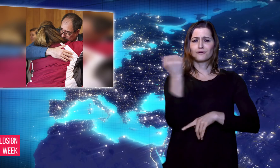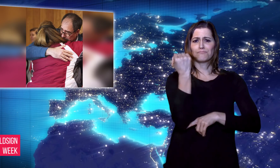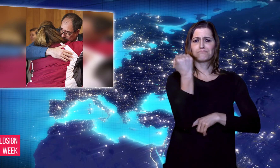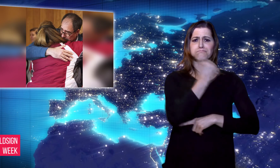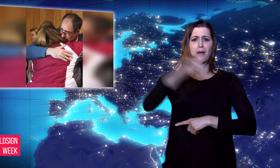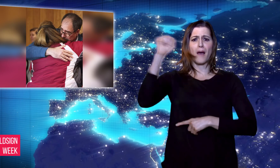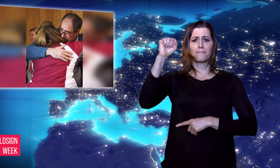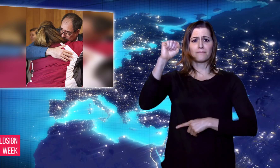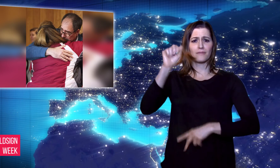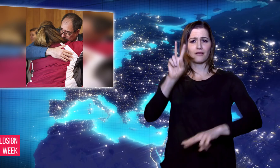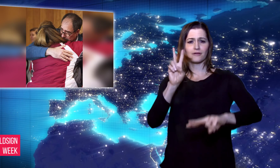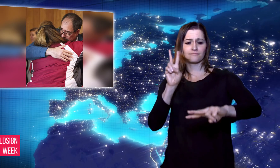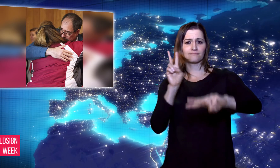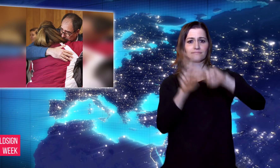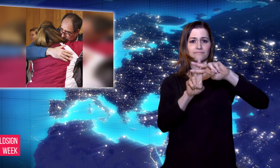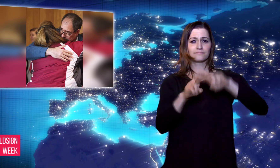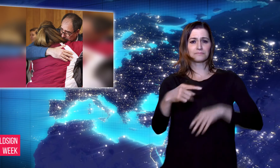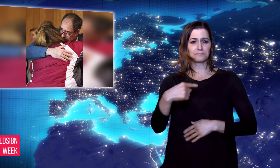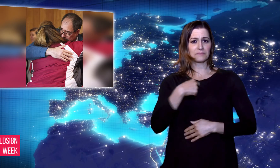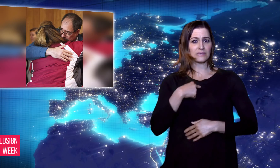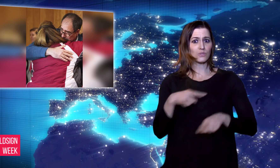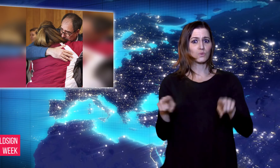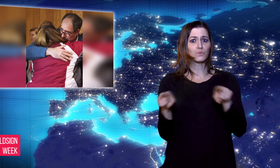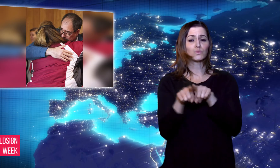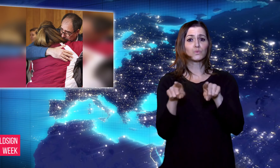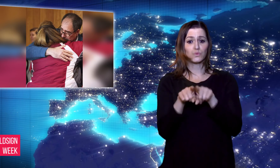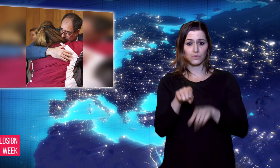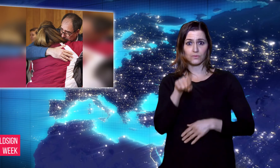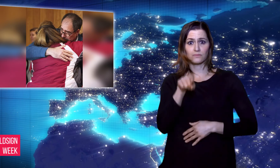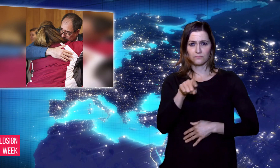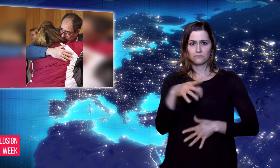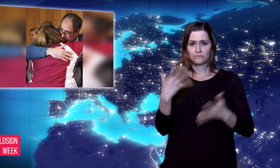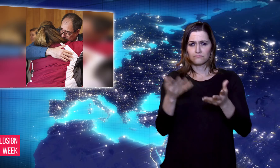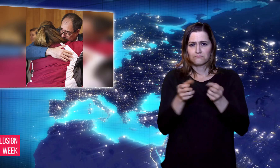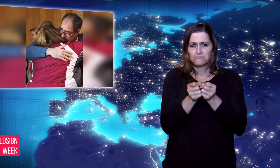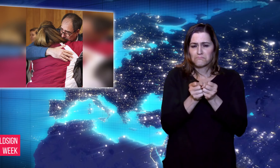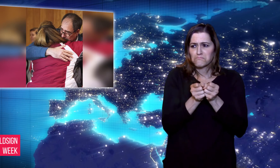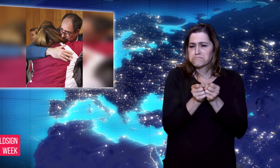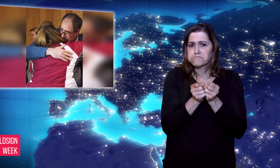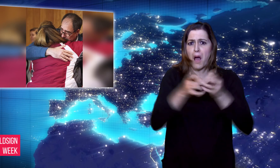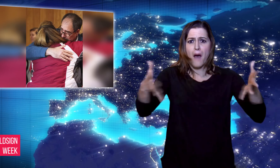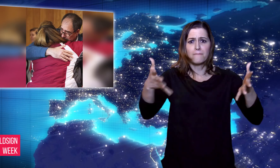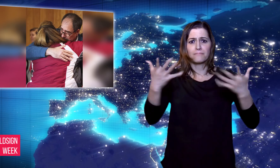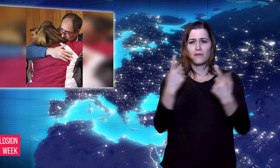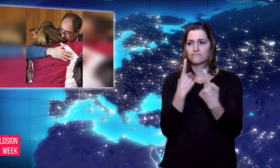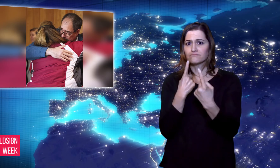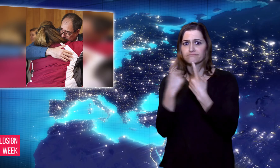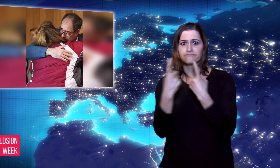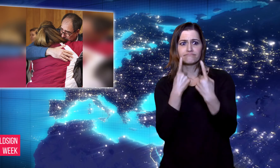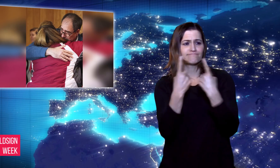encourage women to report sexual abuse